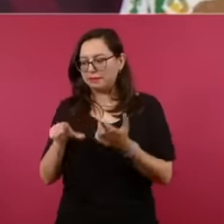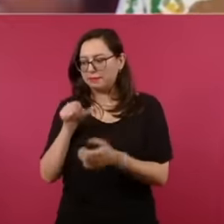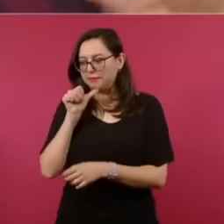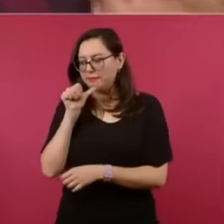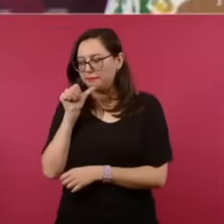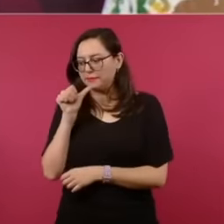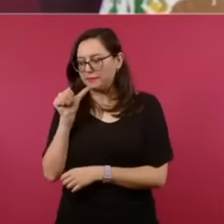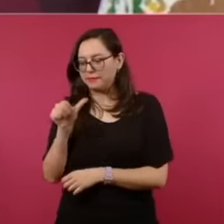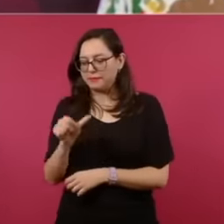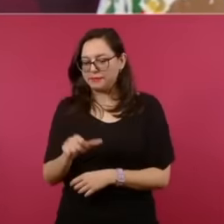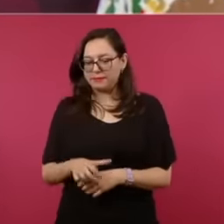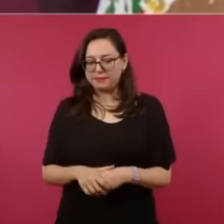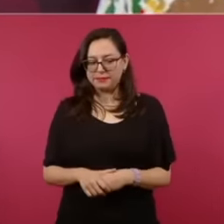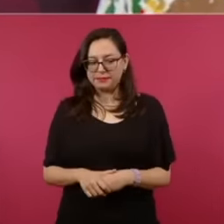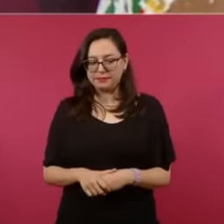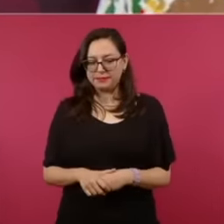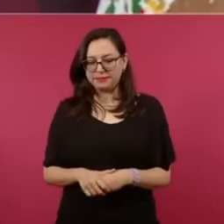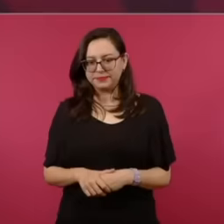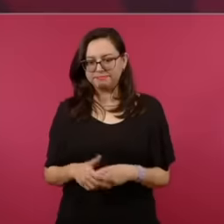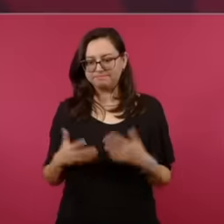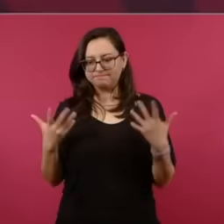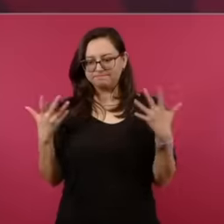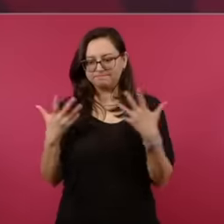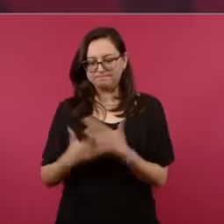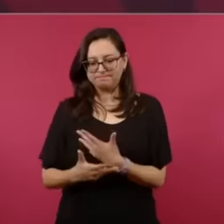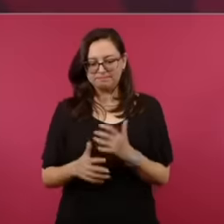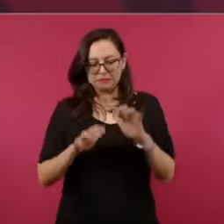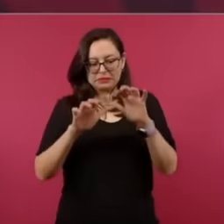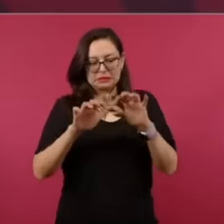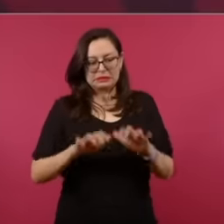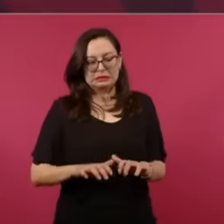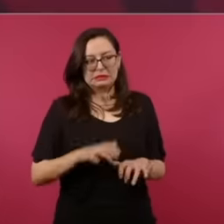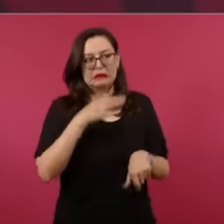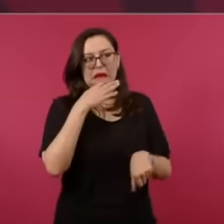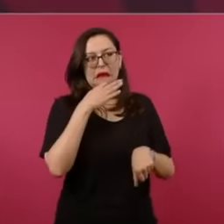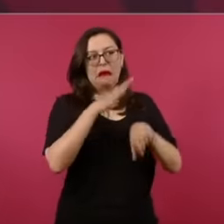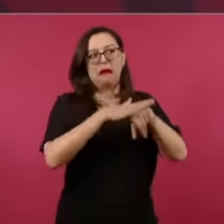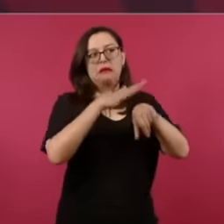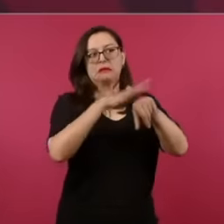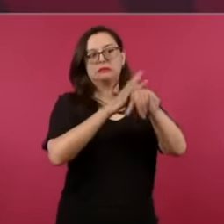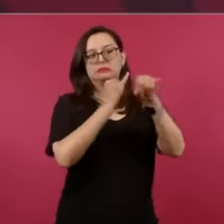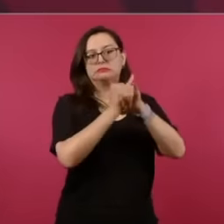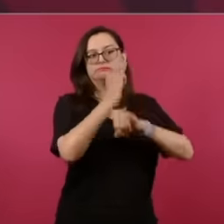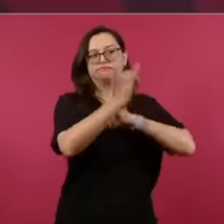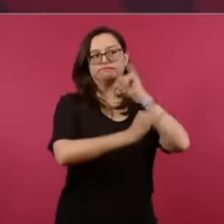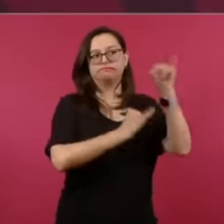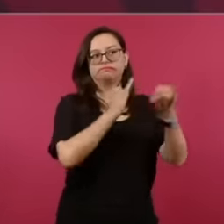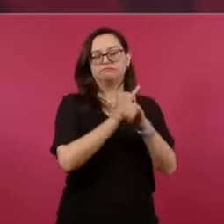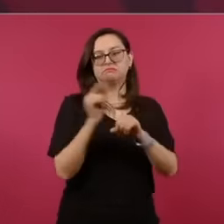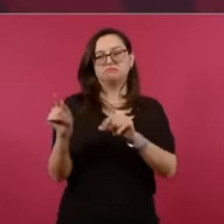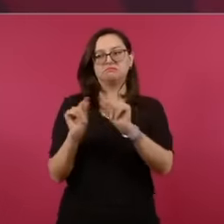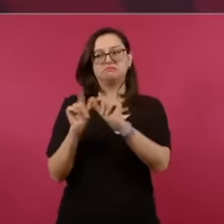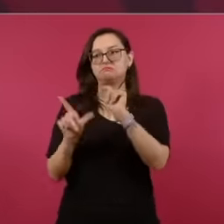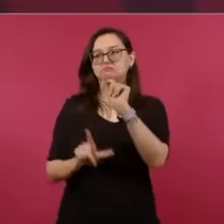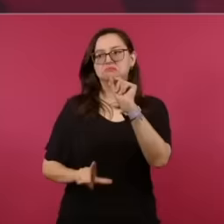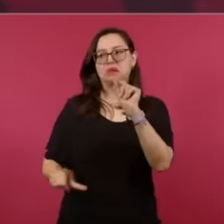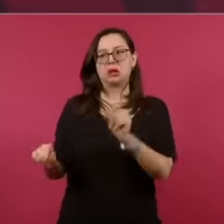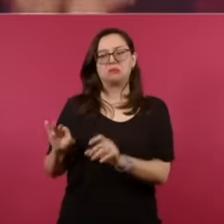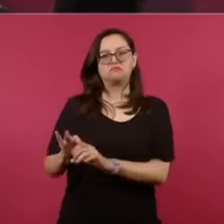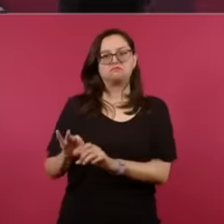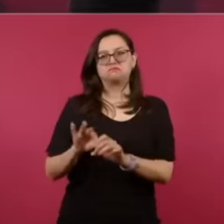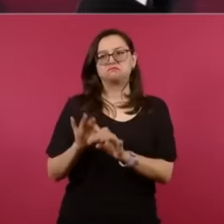exemplary and there is a Chilean observer who says